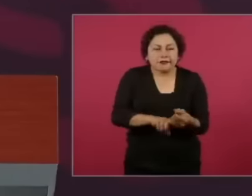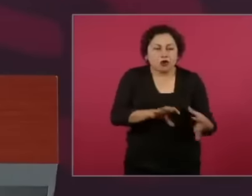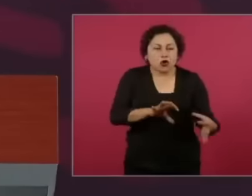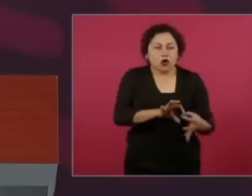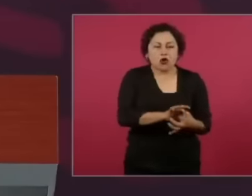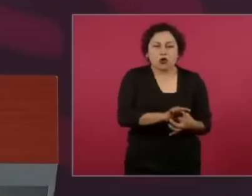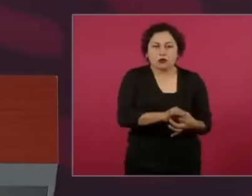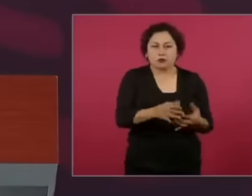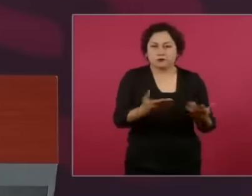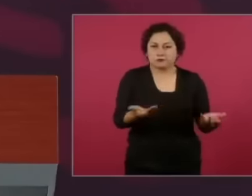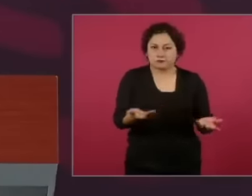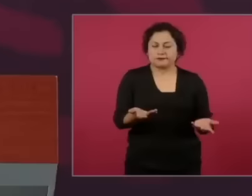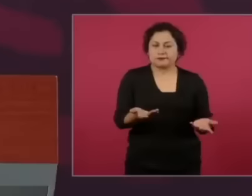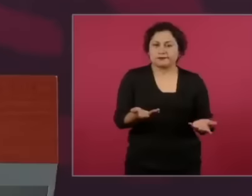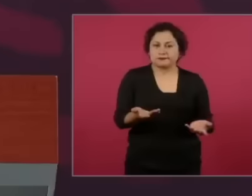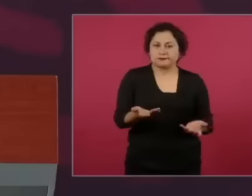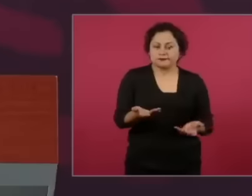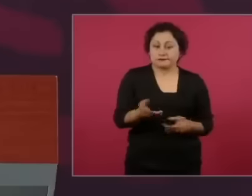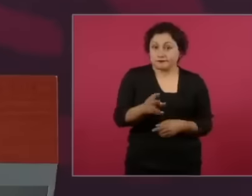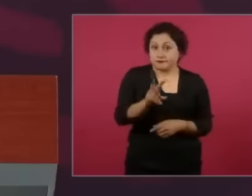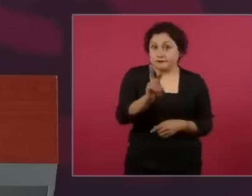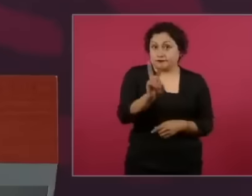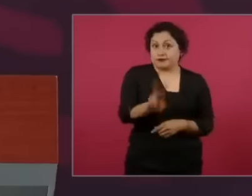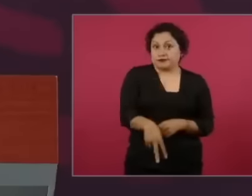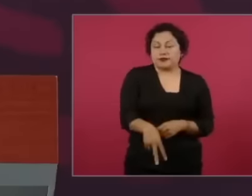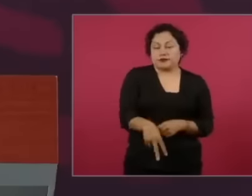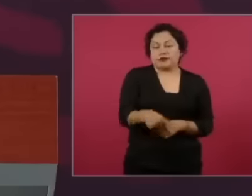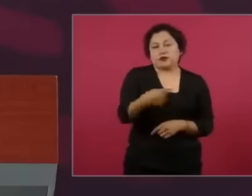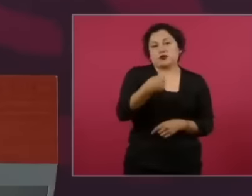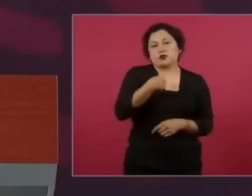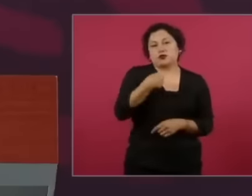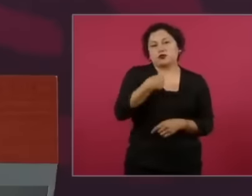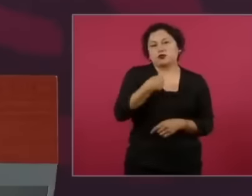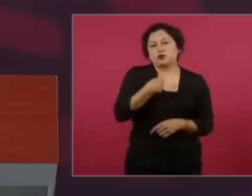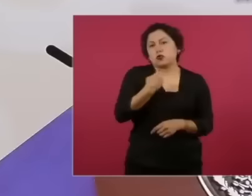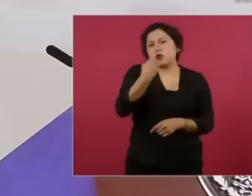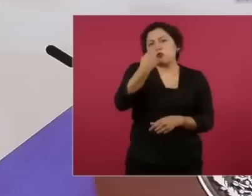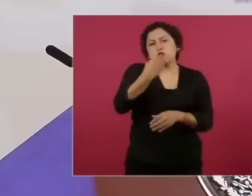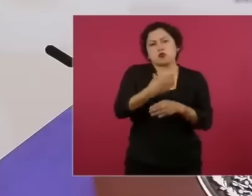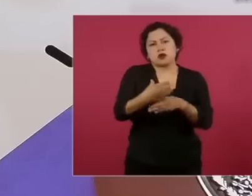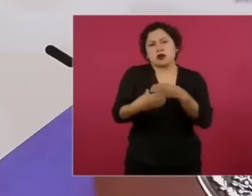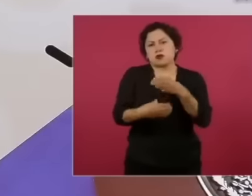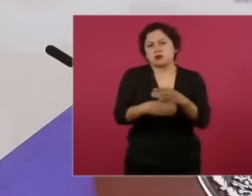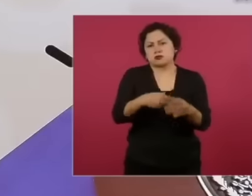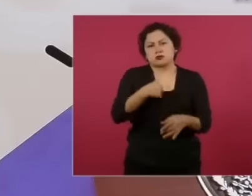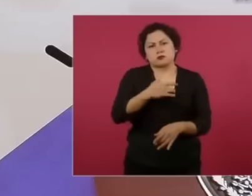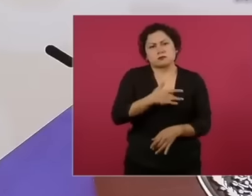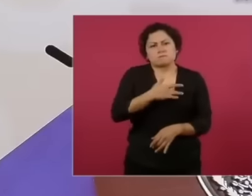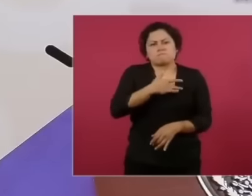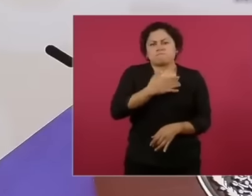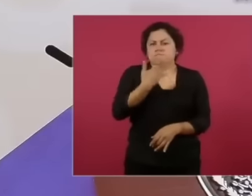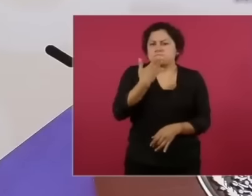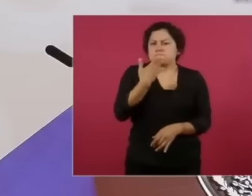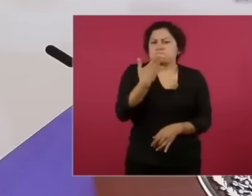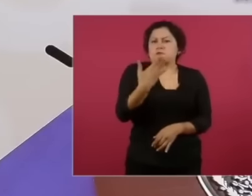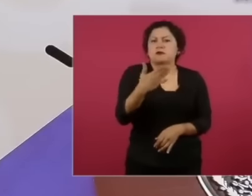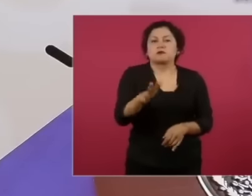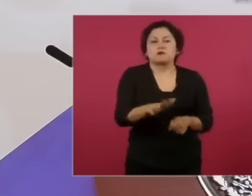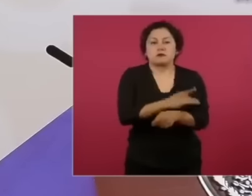I feel most about satisfied is that when Cedillo precisely